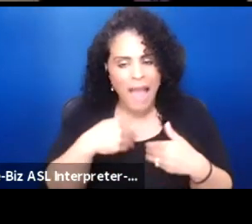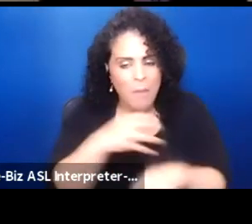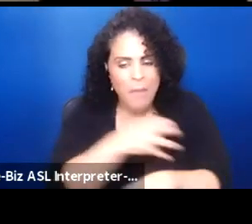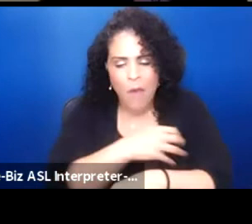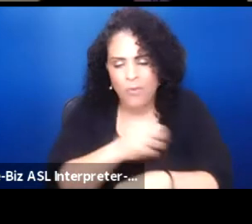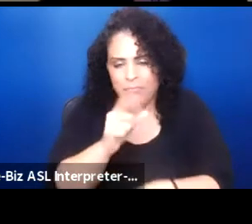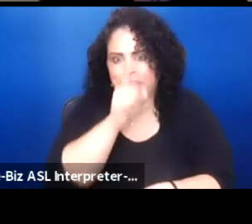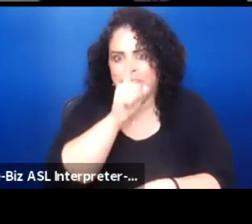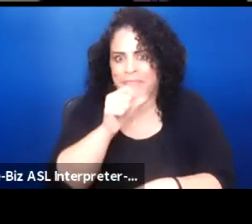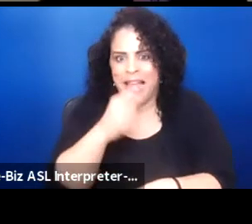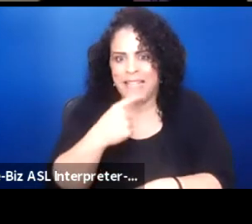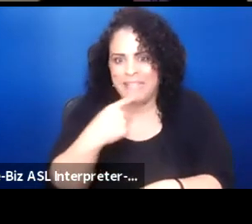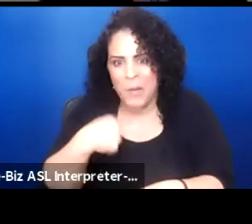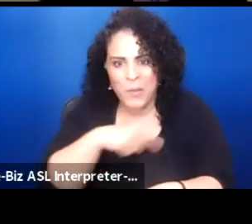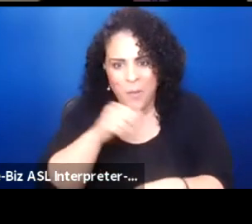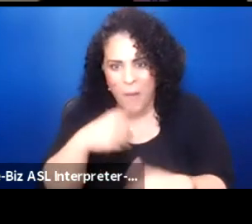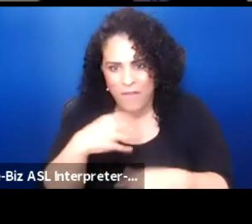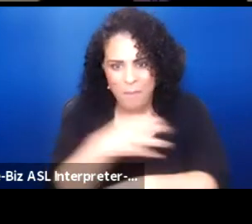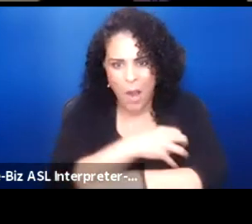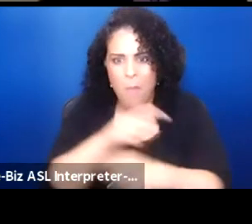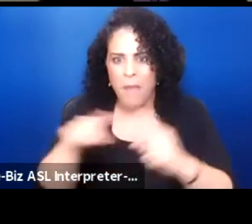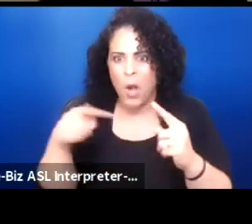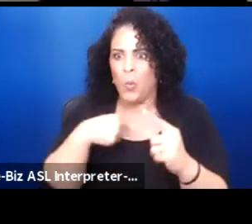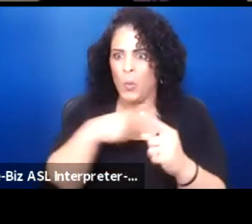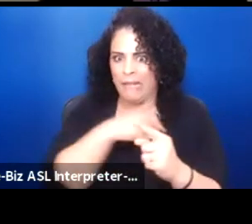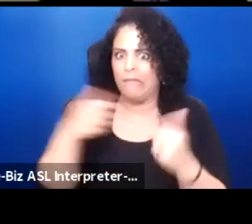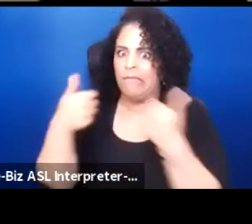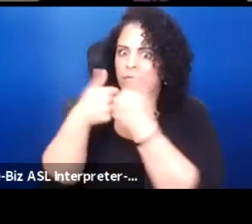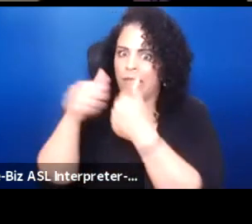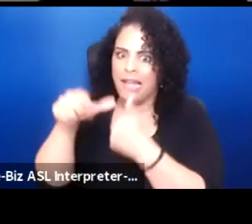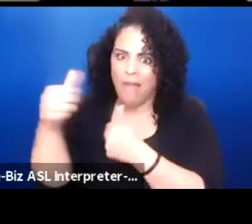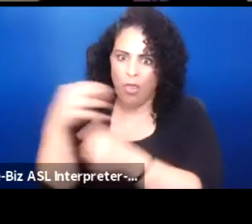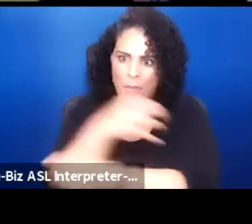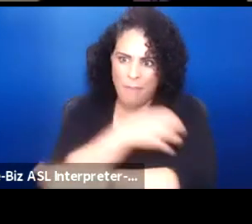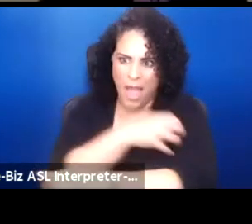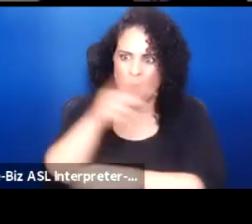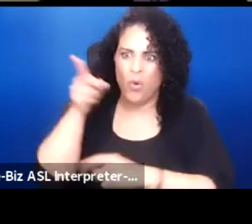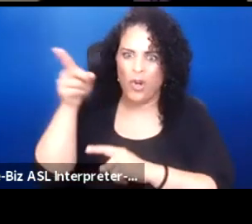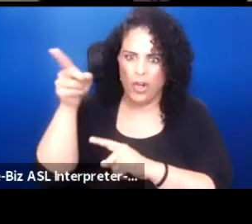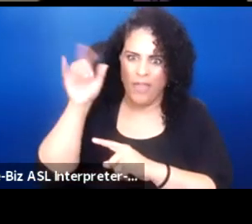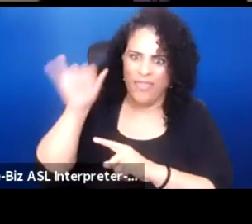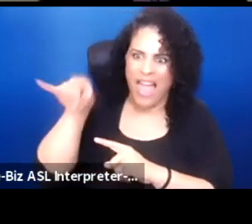I think we're coming up against another power that holds itself to be very powerful,